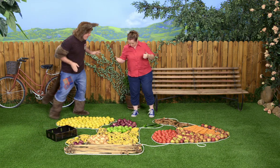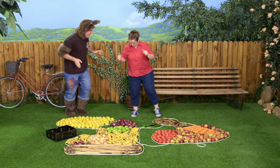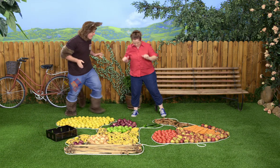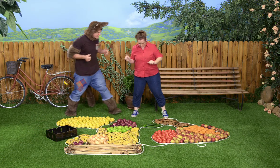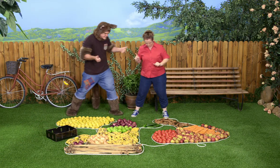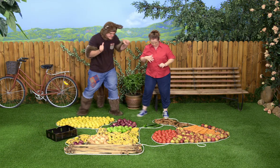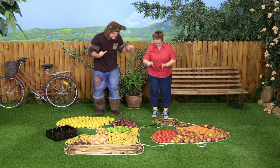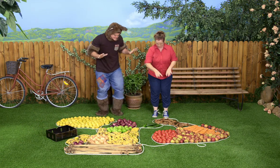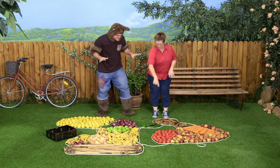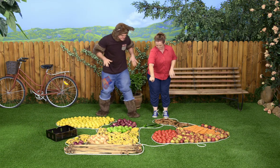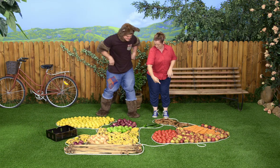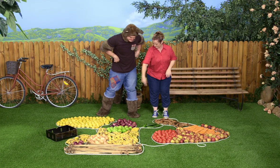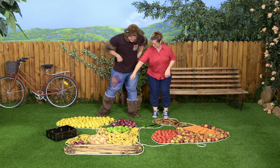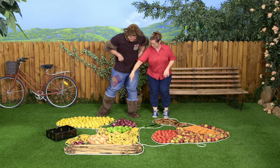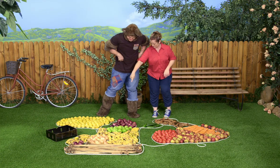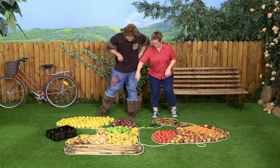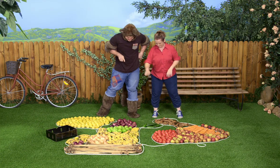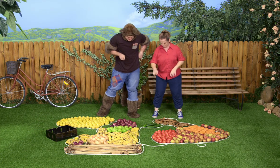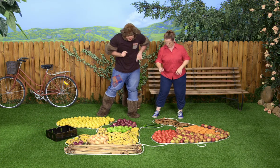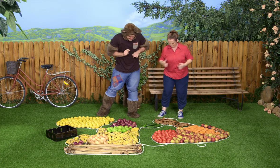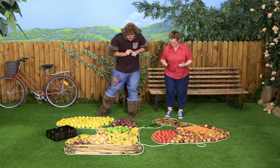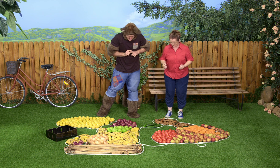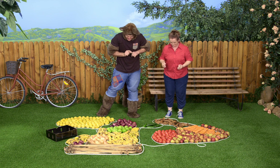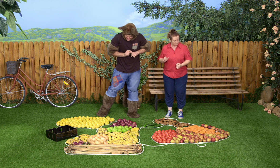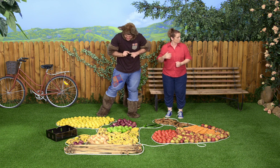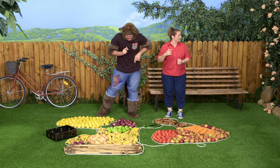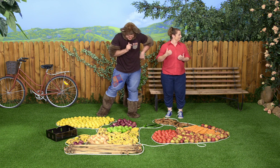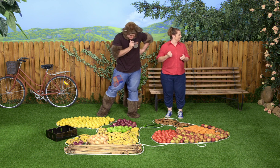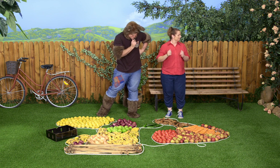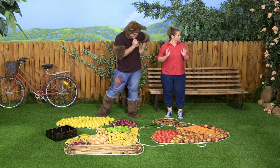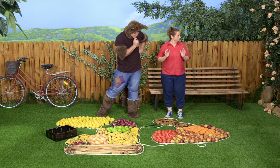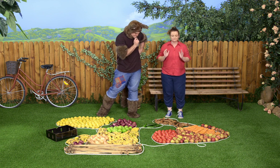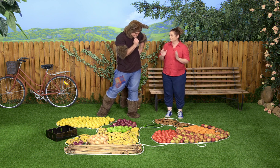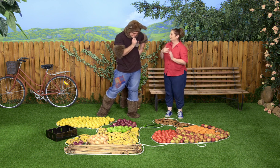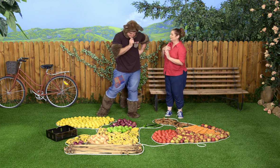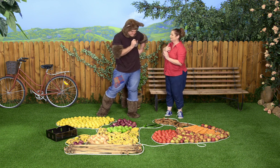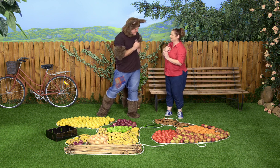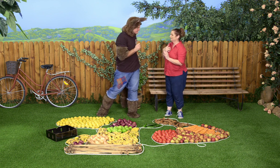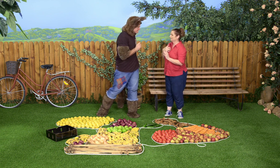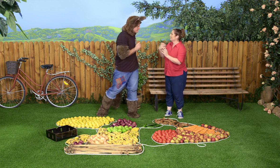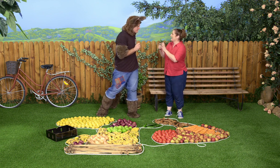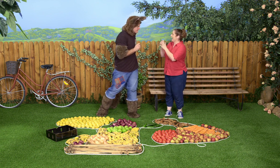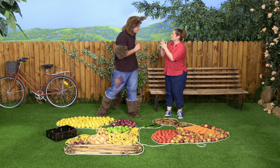Hm...what's next? What should we put in this space? Oh, what have I got? What have I got?